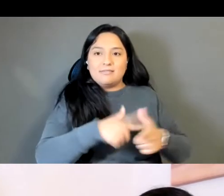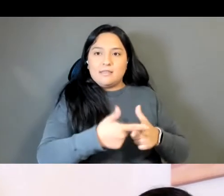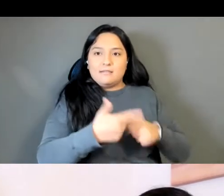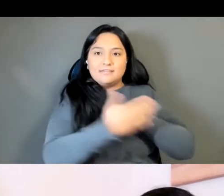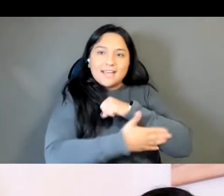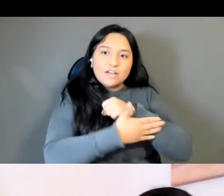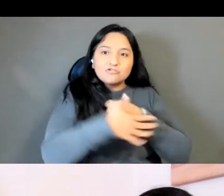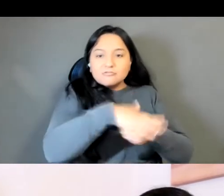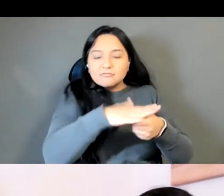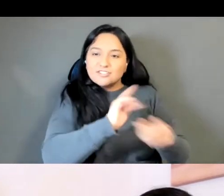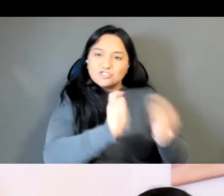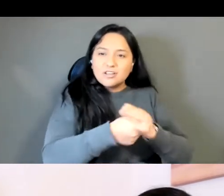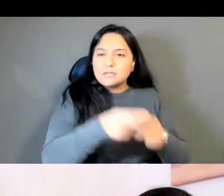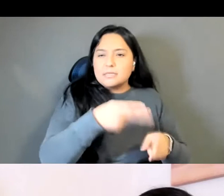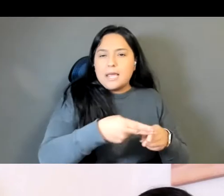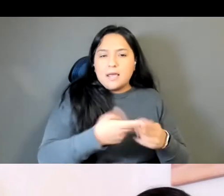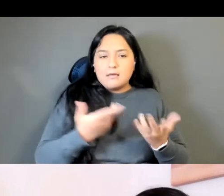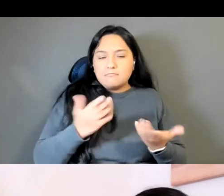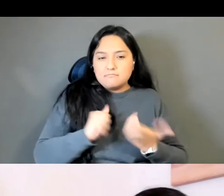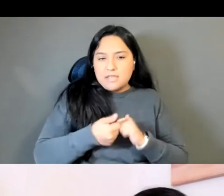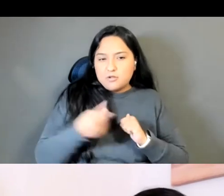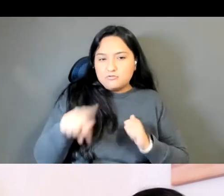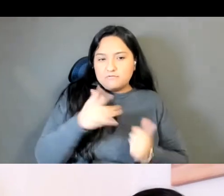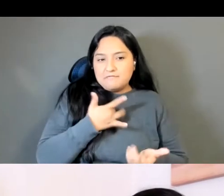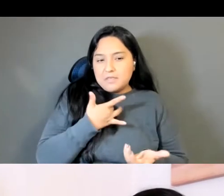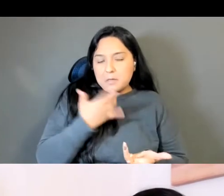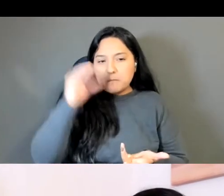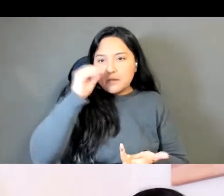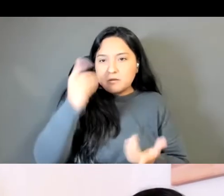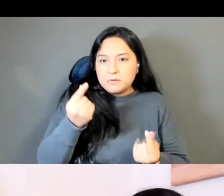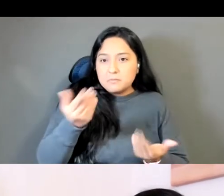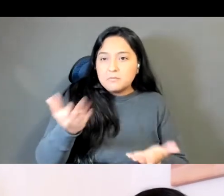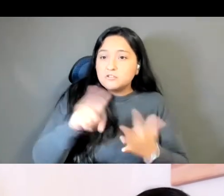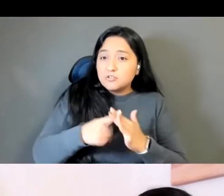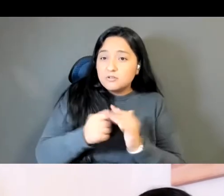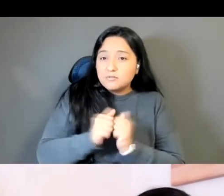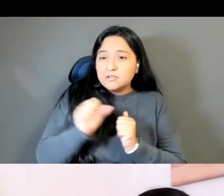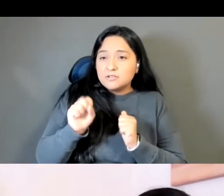Lily Philpott again Sinisa would you start us off. Just